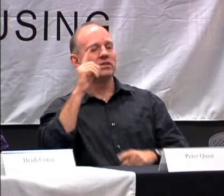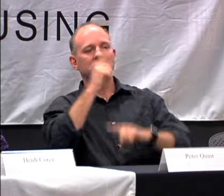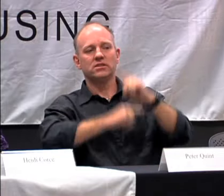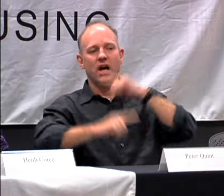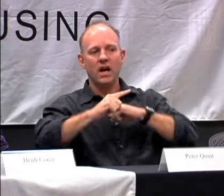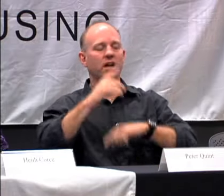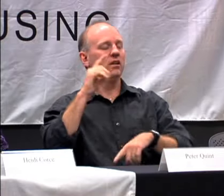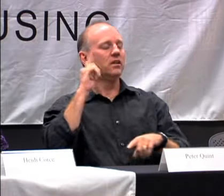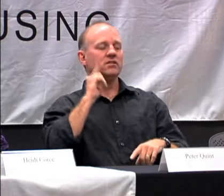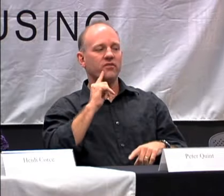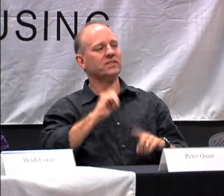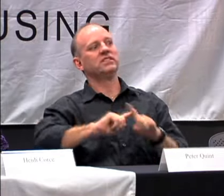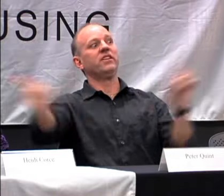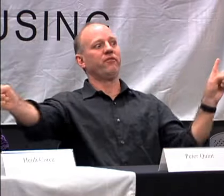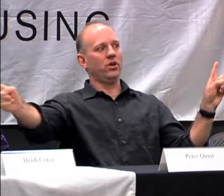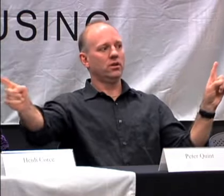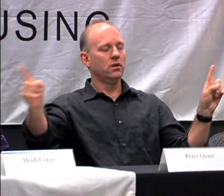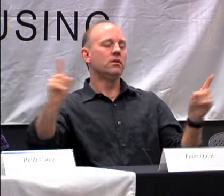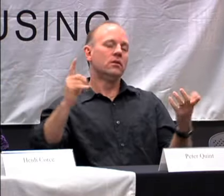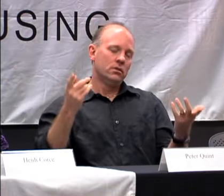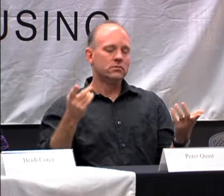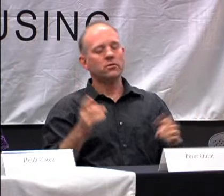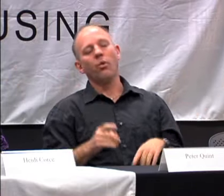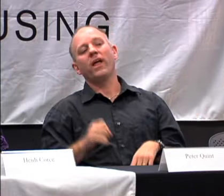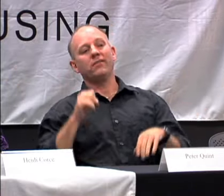AND WHEN HEARING PEOPLE EXPERIENCE SIGN IN OTHER COUNTRIES